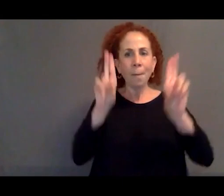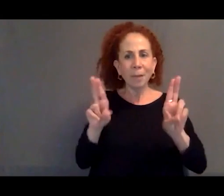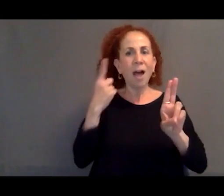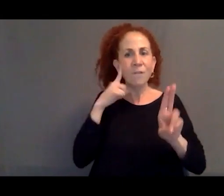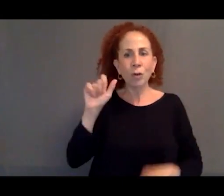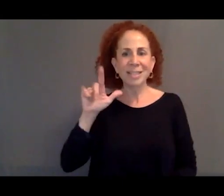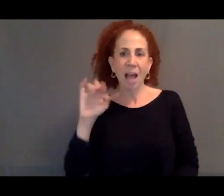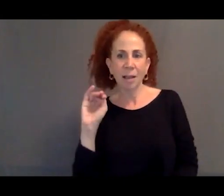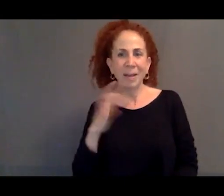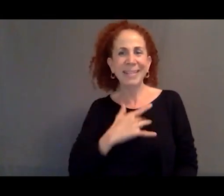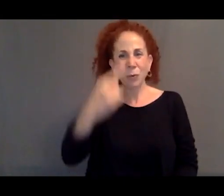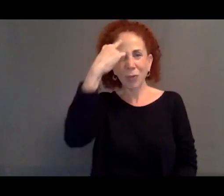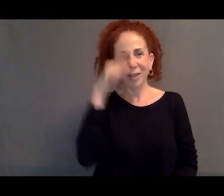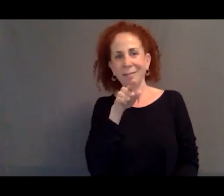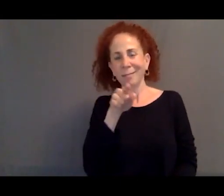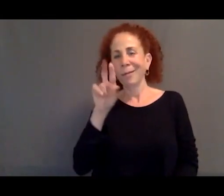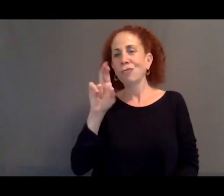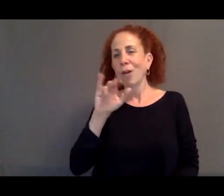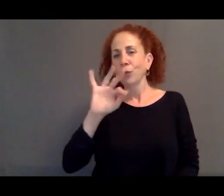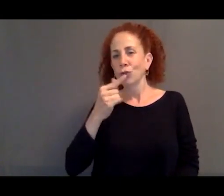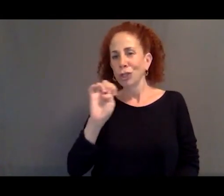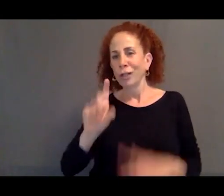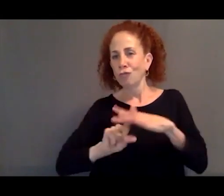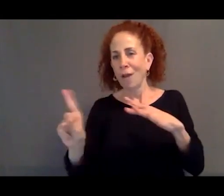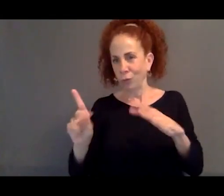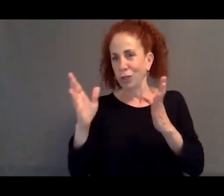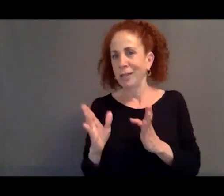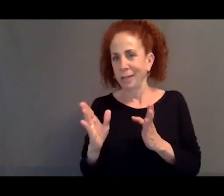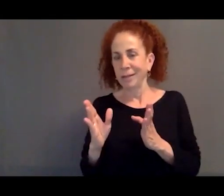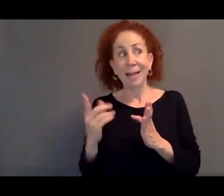Refugees are someone who's been forced to flee their country, again, because